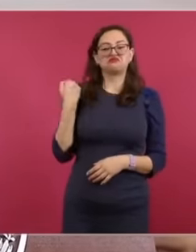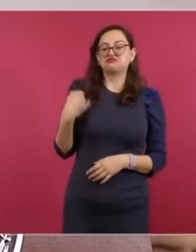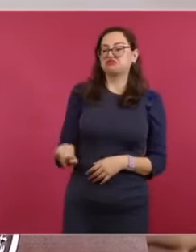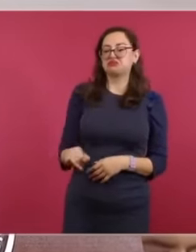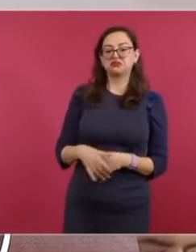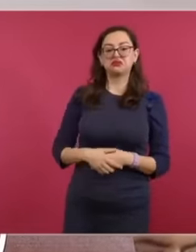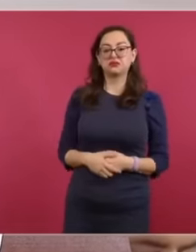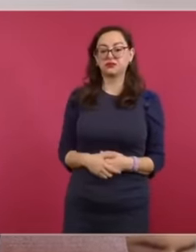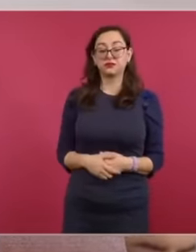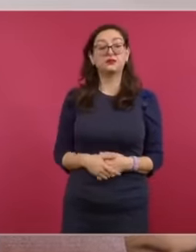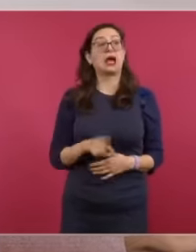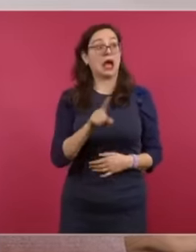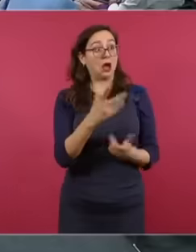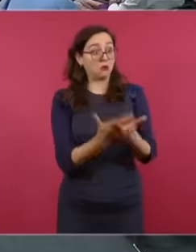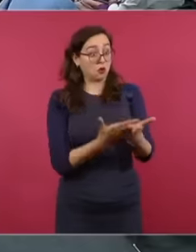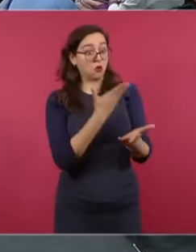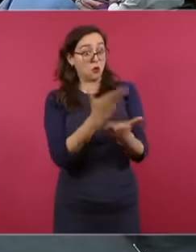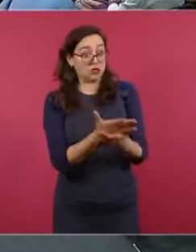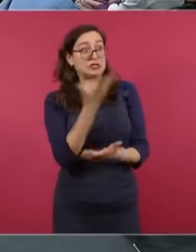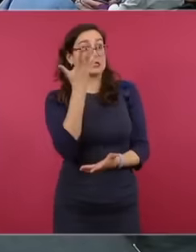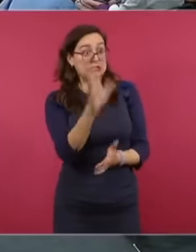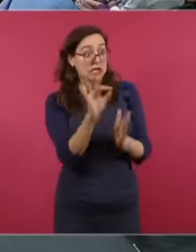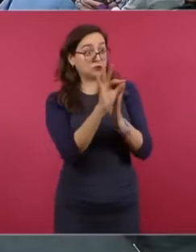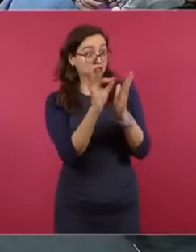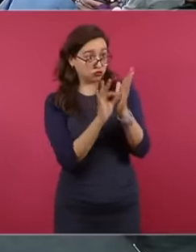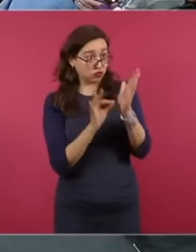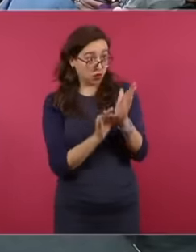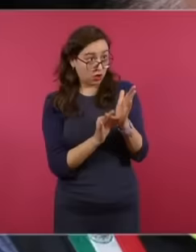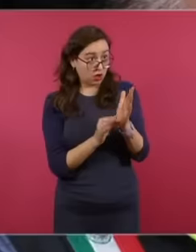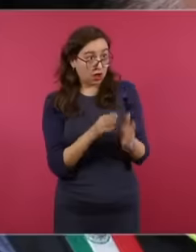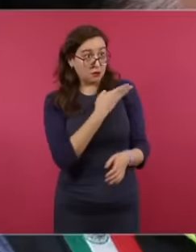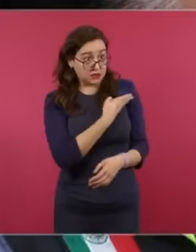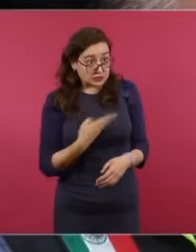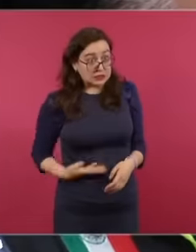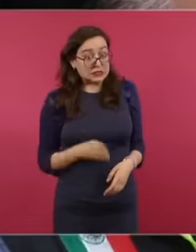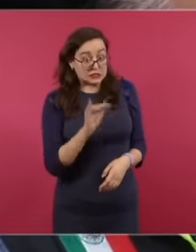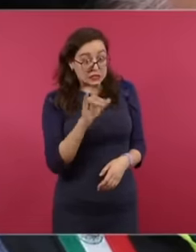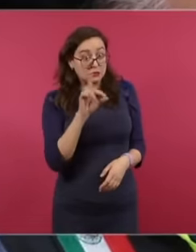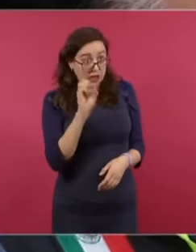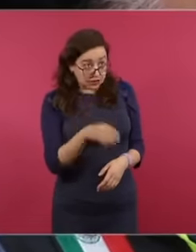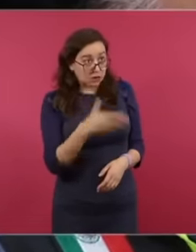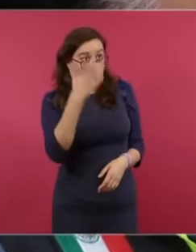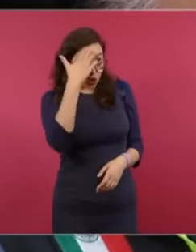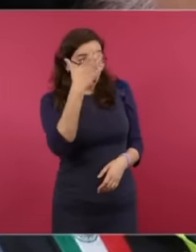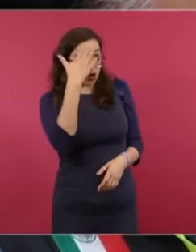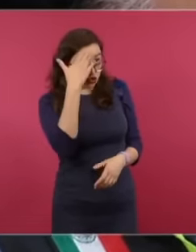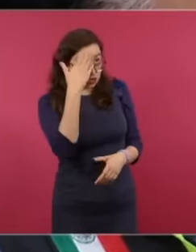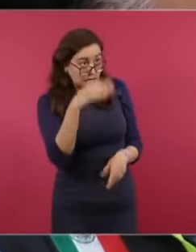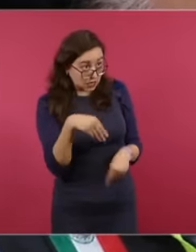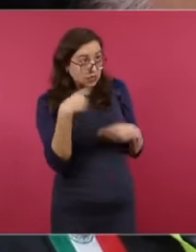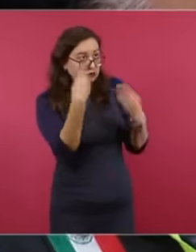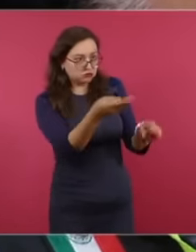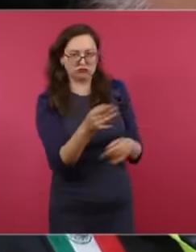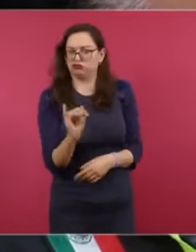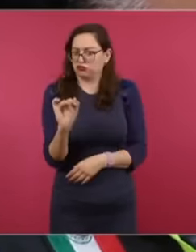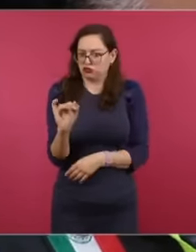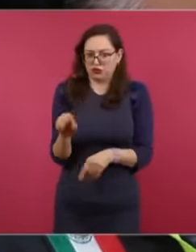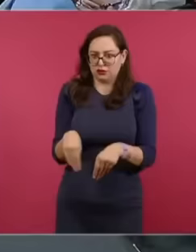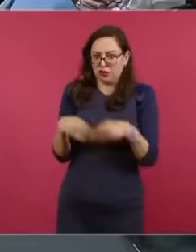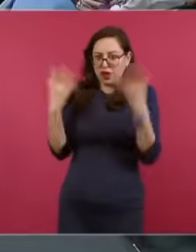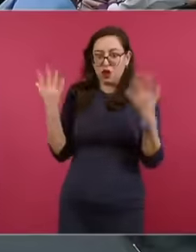is nonsense. You sent it directly to President Biden. By what means